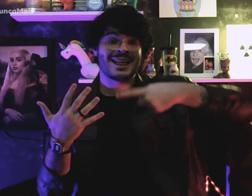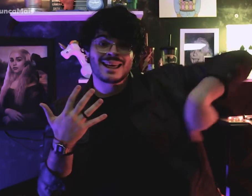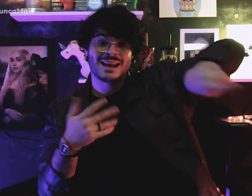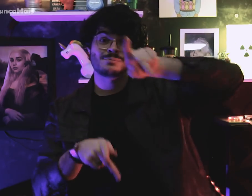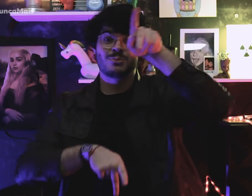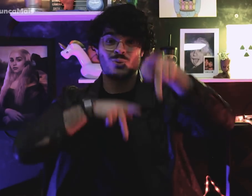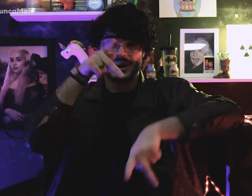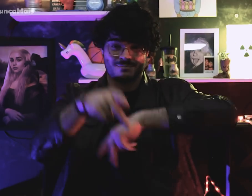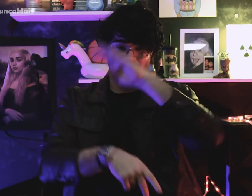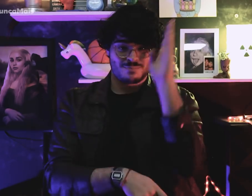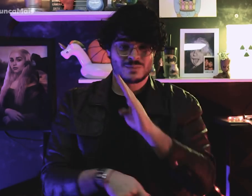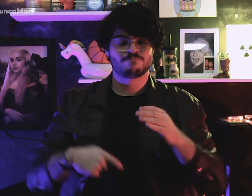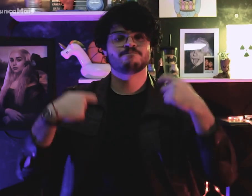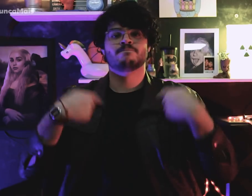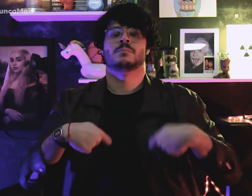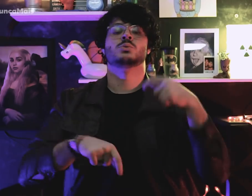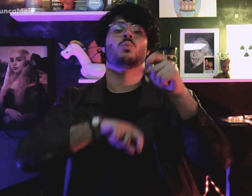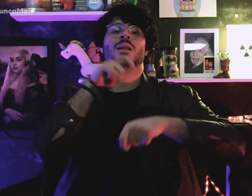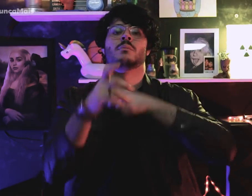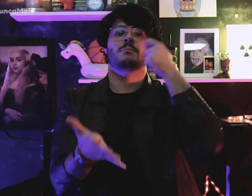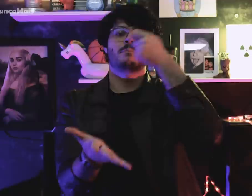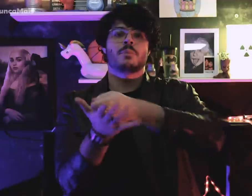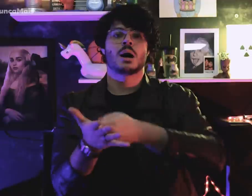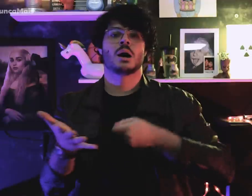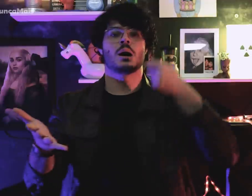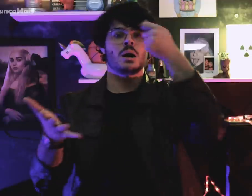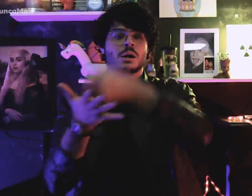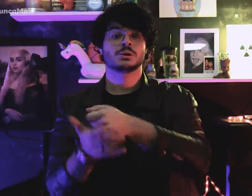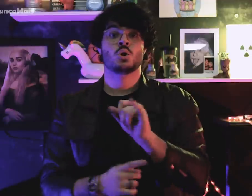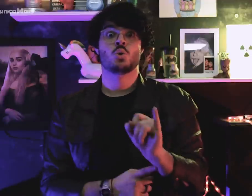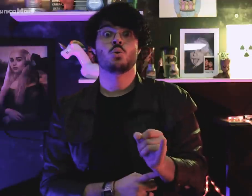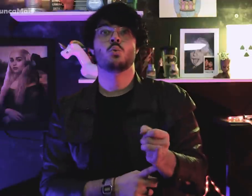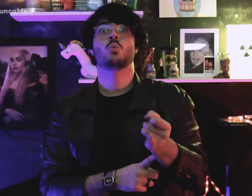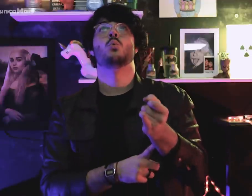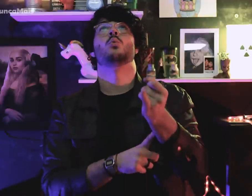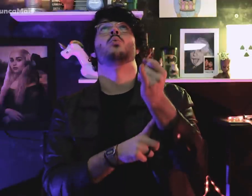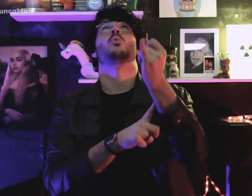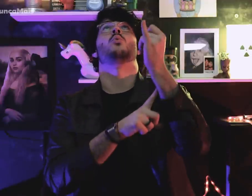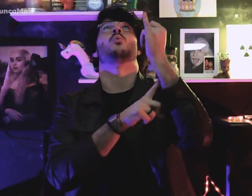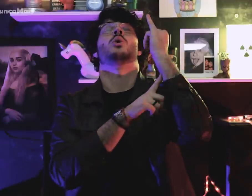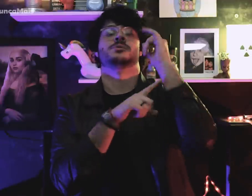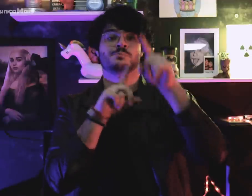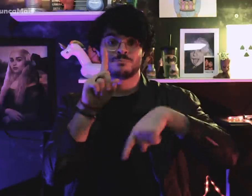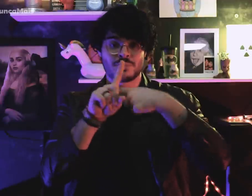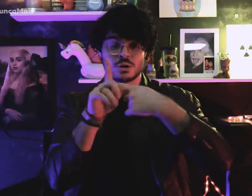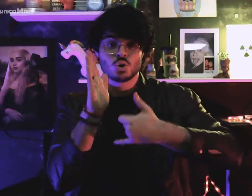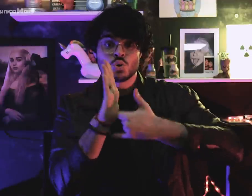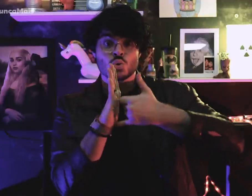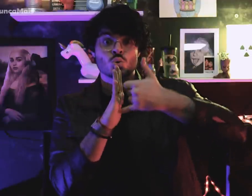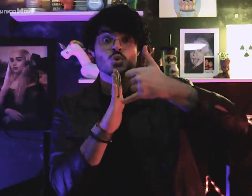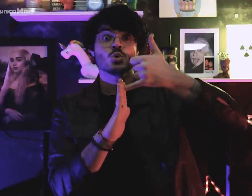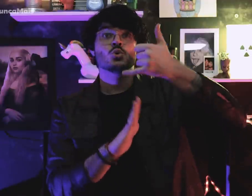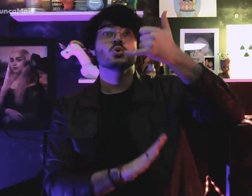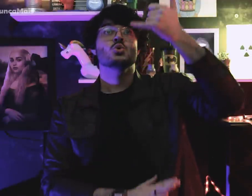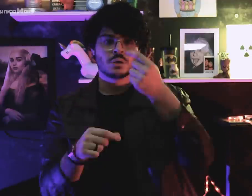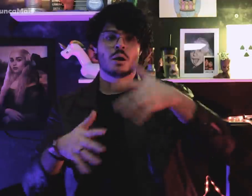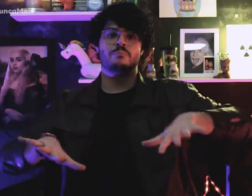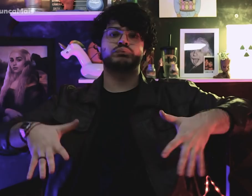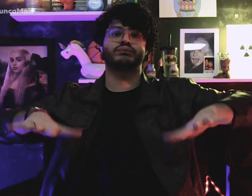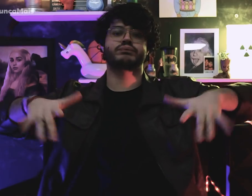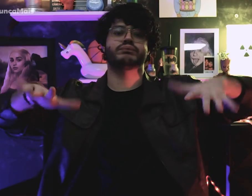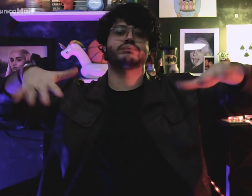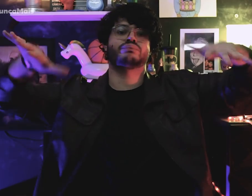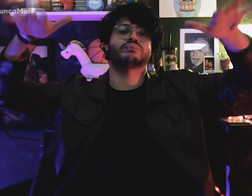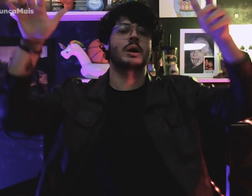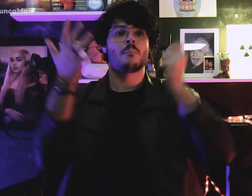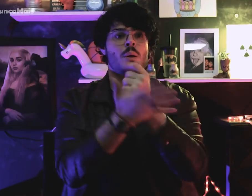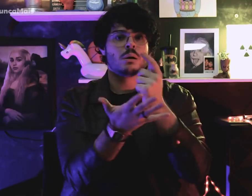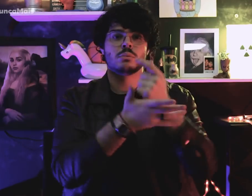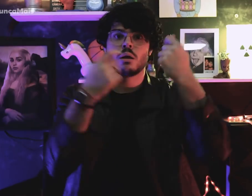toda população brasileira teve que pagar juros e impostos altos,